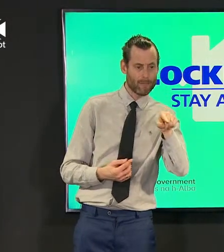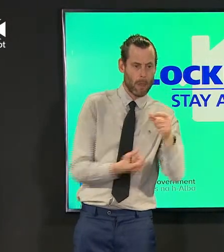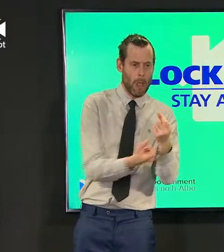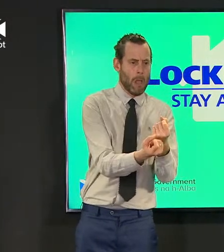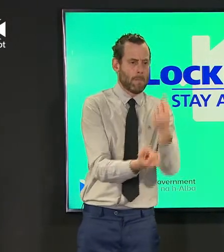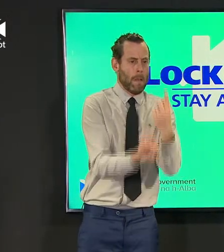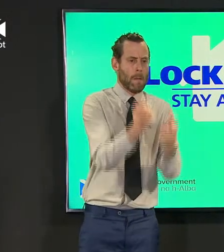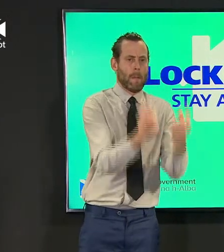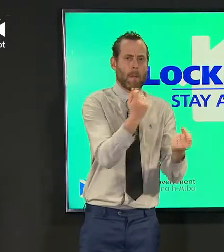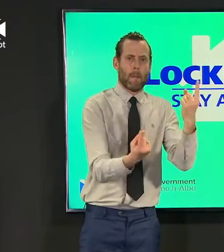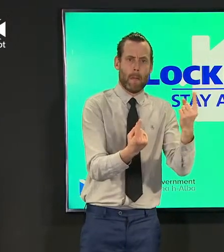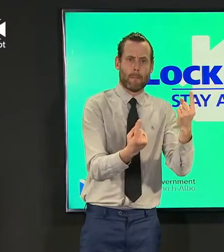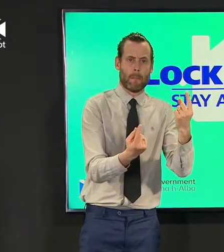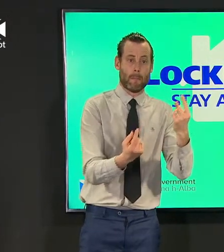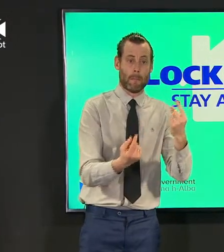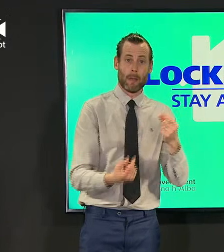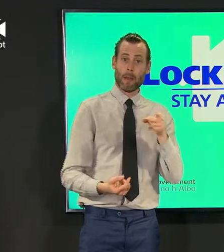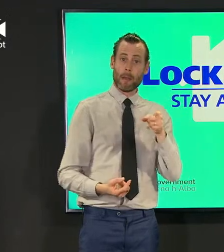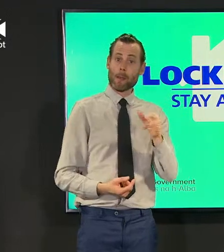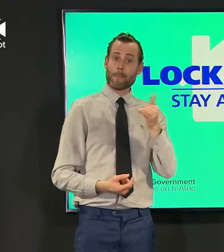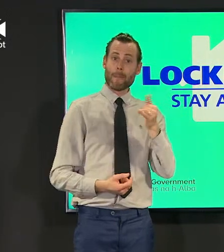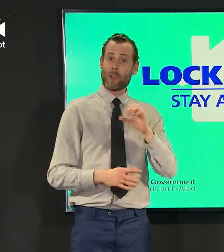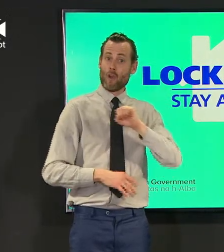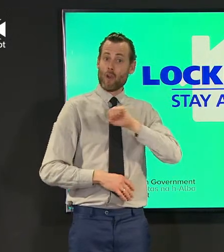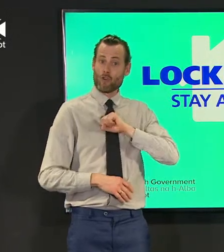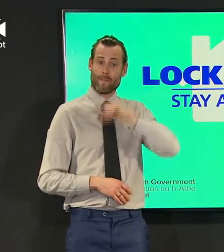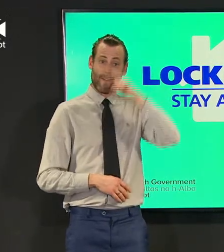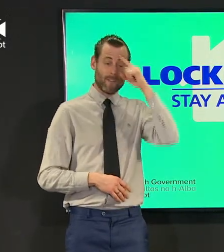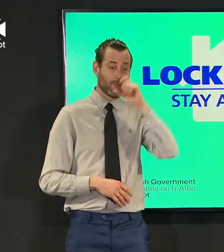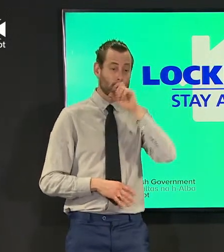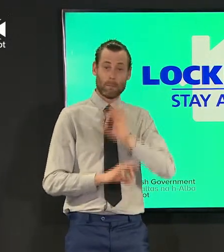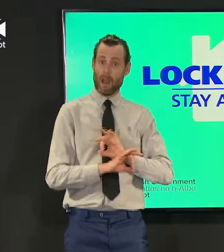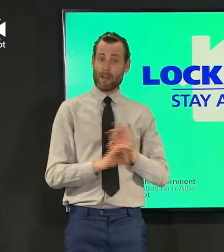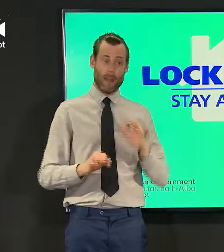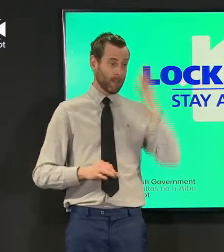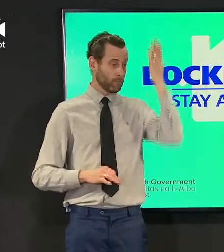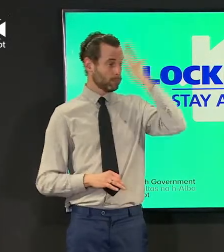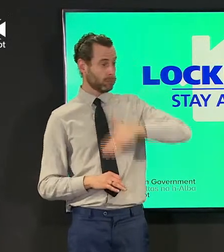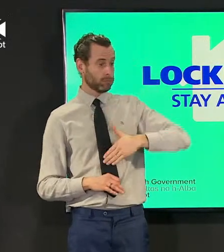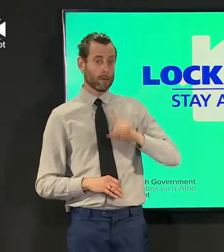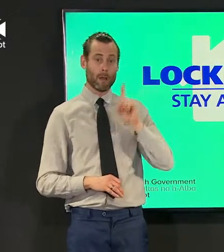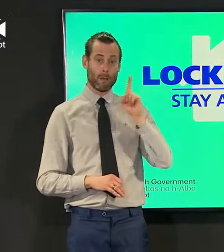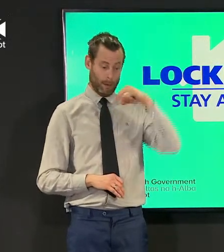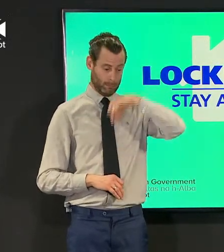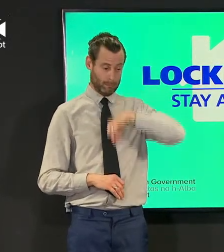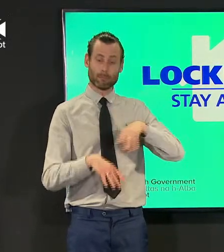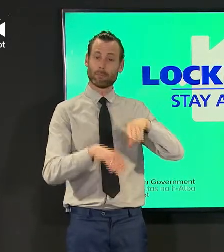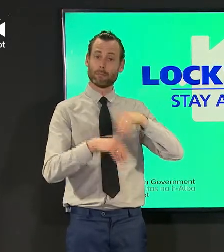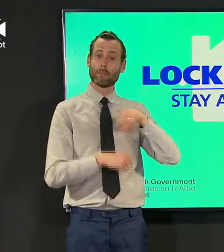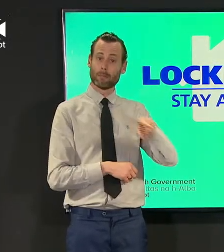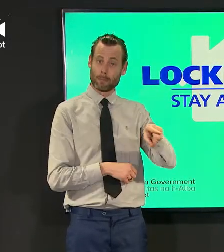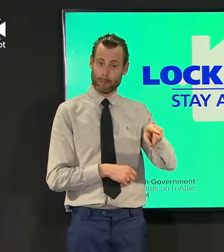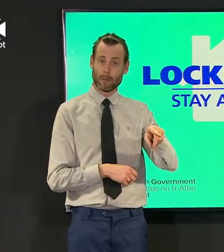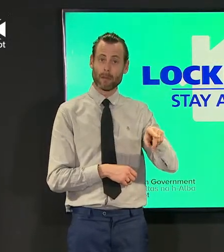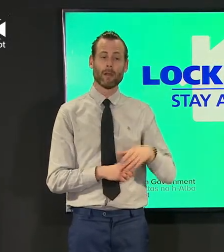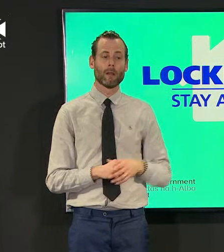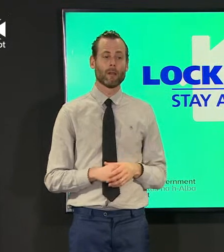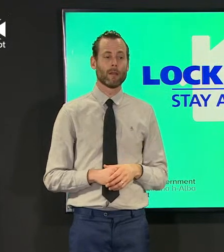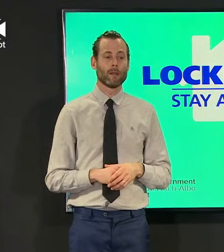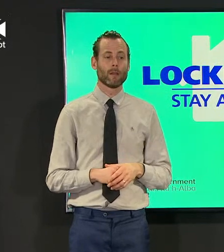testing it it doesn't necessarily always stay in the same place and as of today 15 test sites are